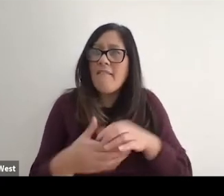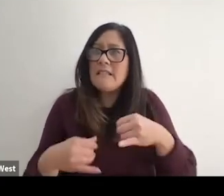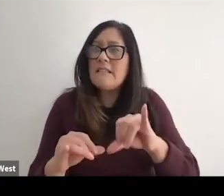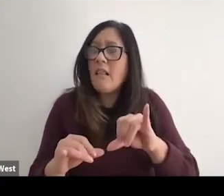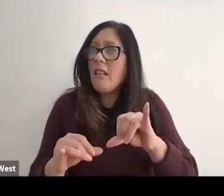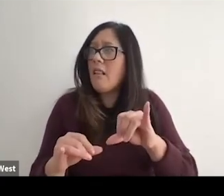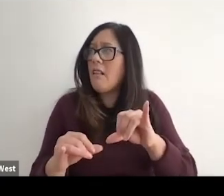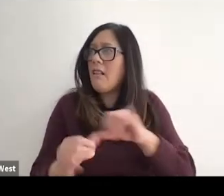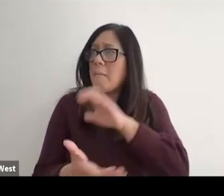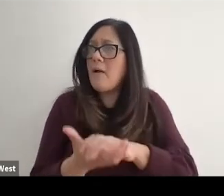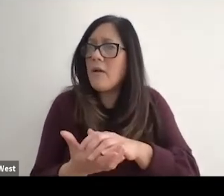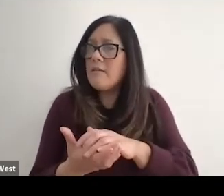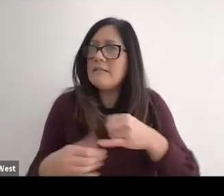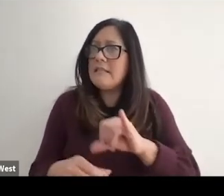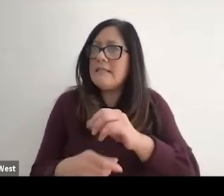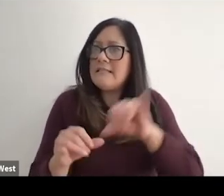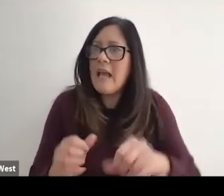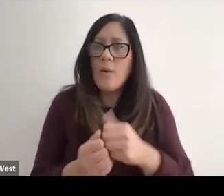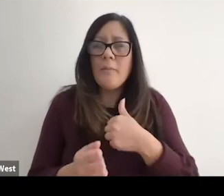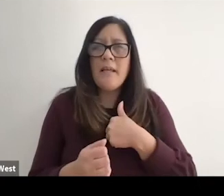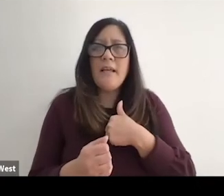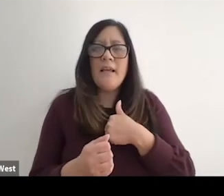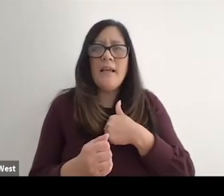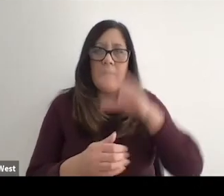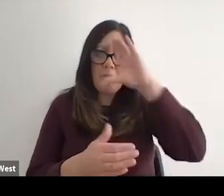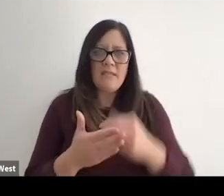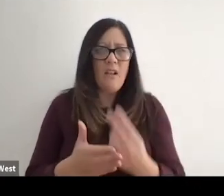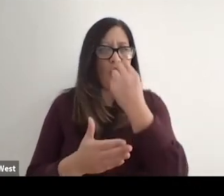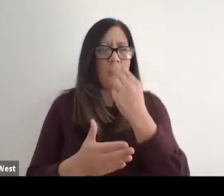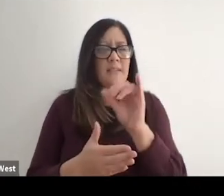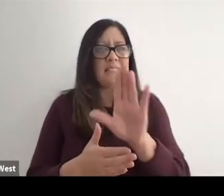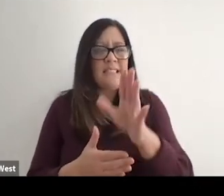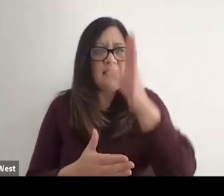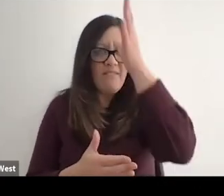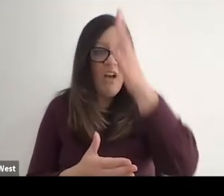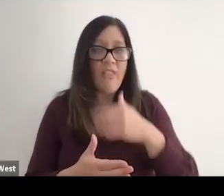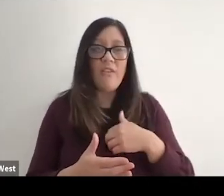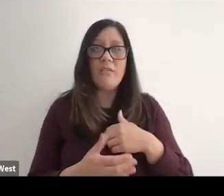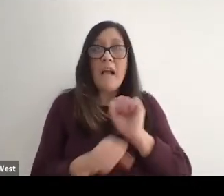Will my son still see me as his father? Do I still have a job in United States Army?